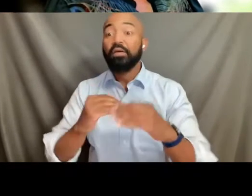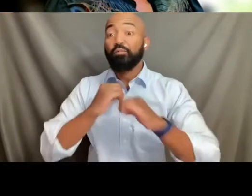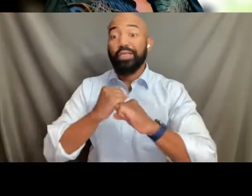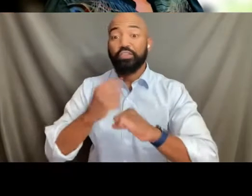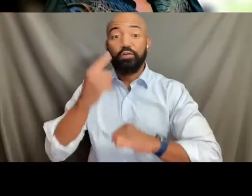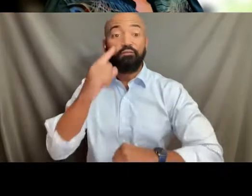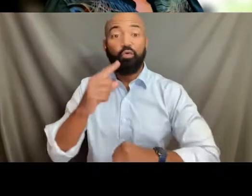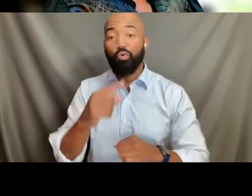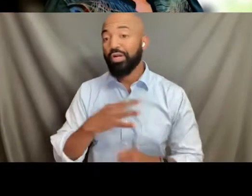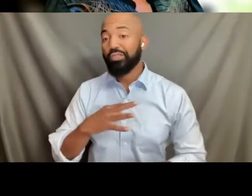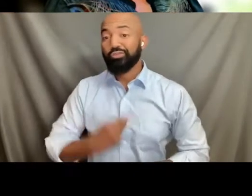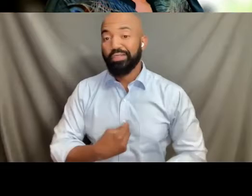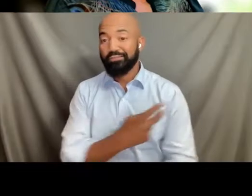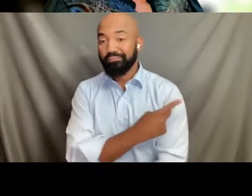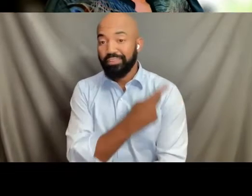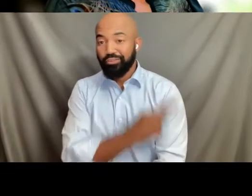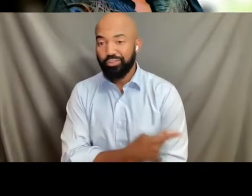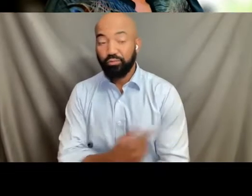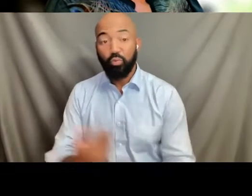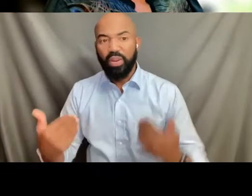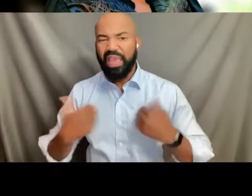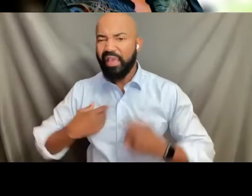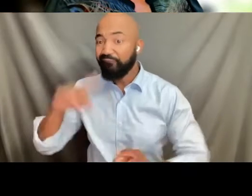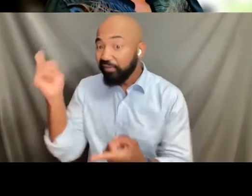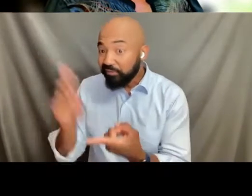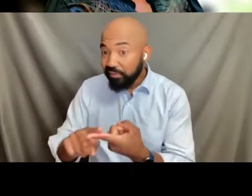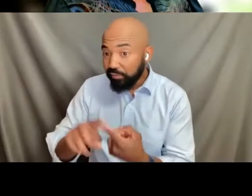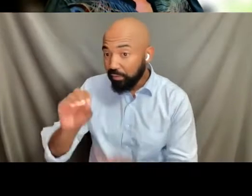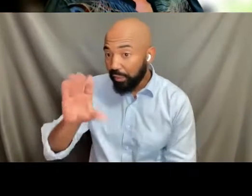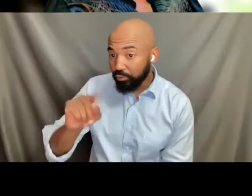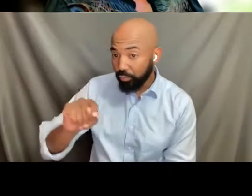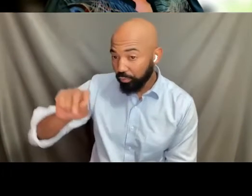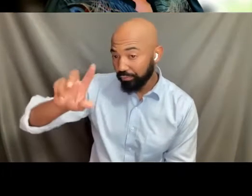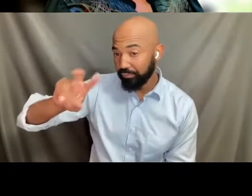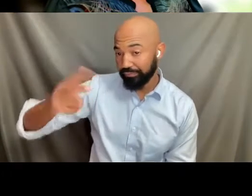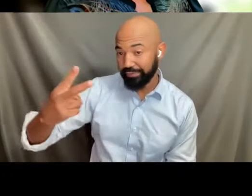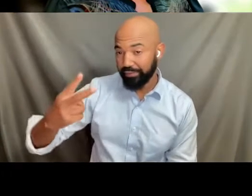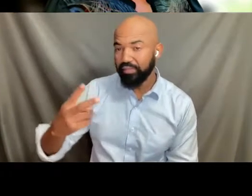And so we have until October 2nd to file comments